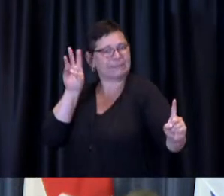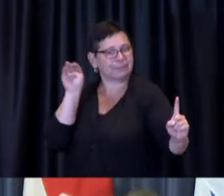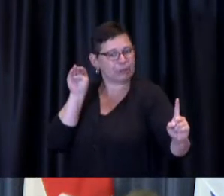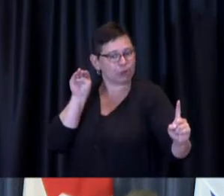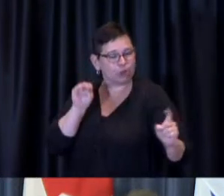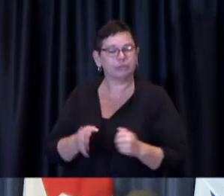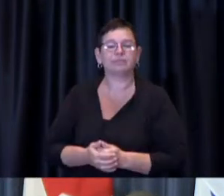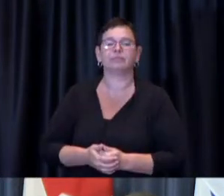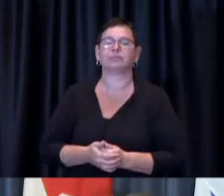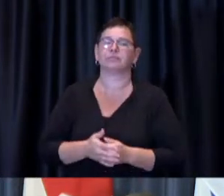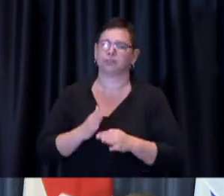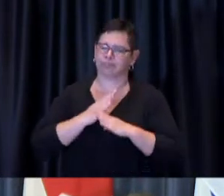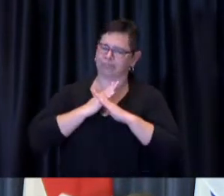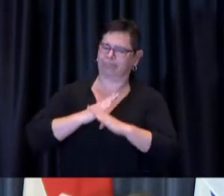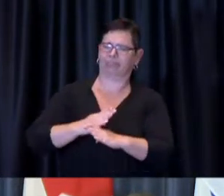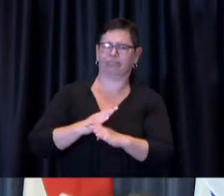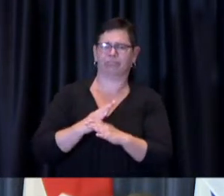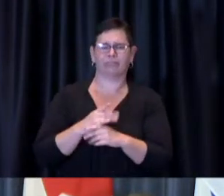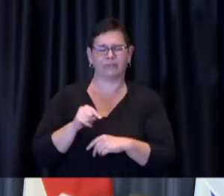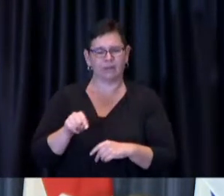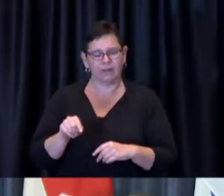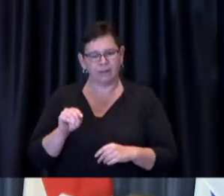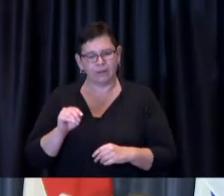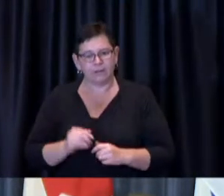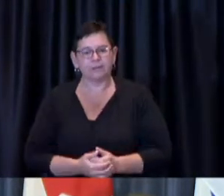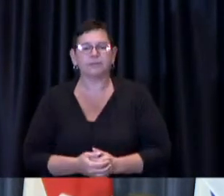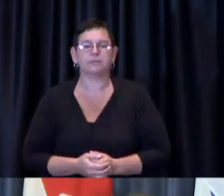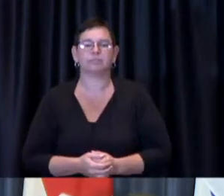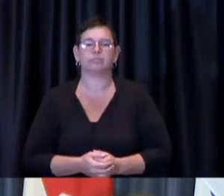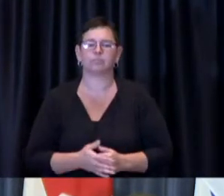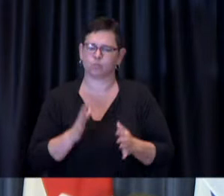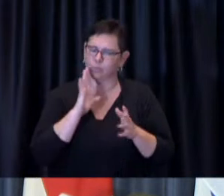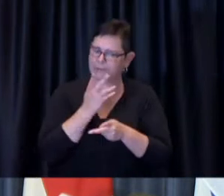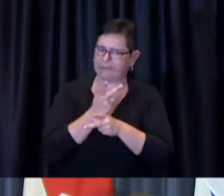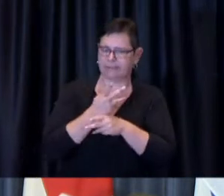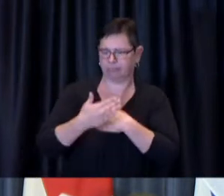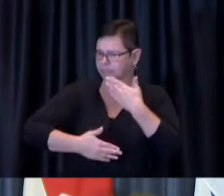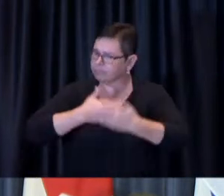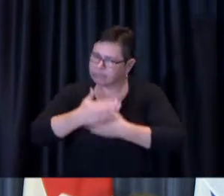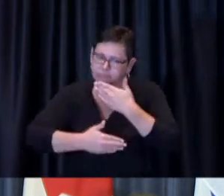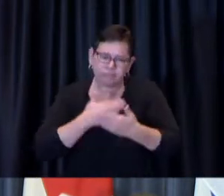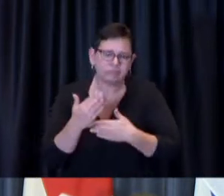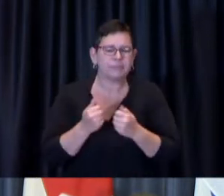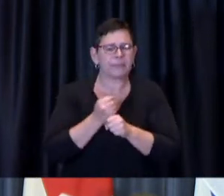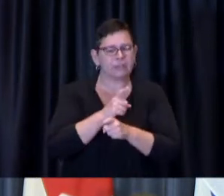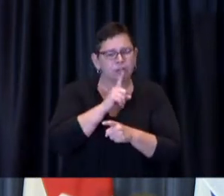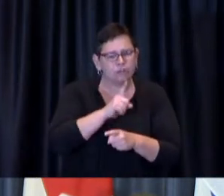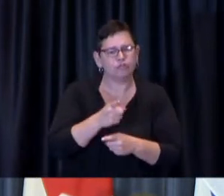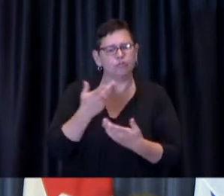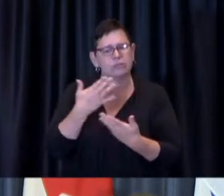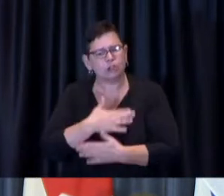Online services will continue to be available because they make sense and we know people have enjoyed using them and just as we've benefited from